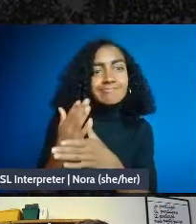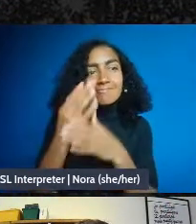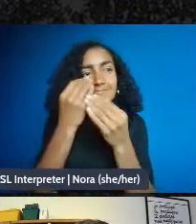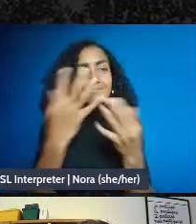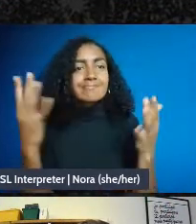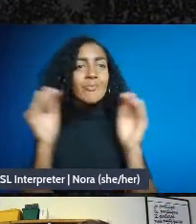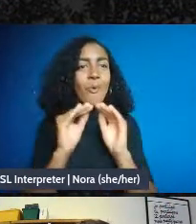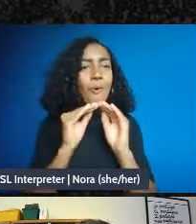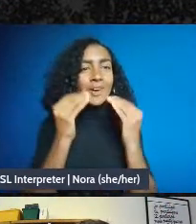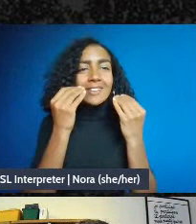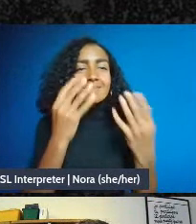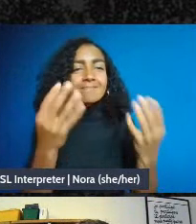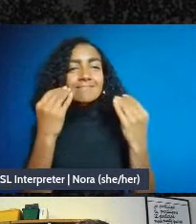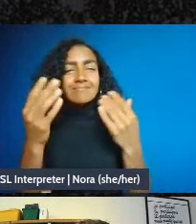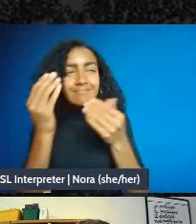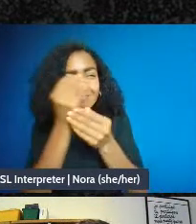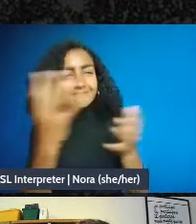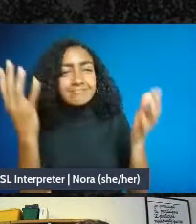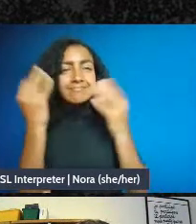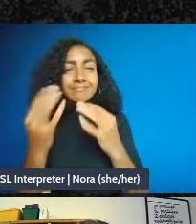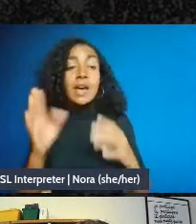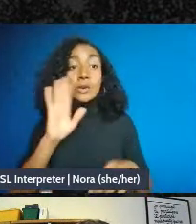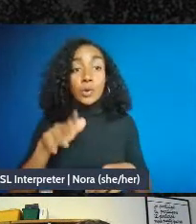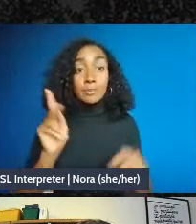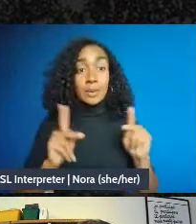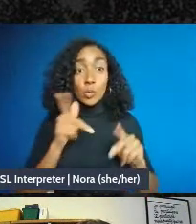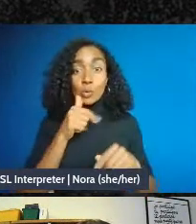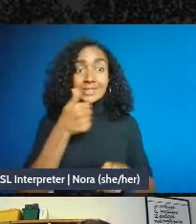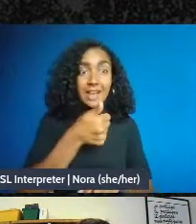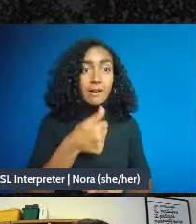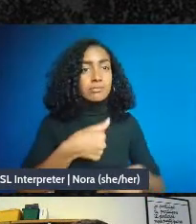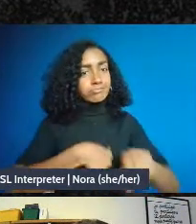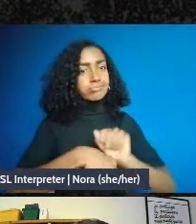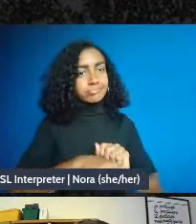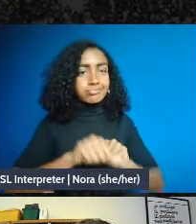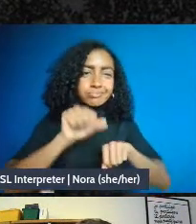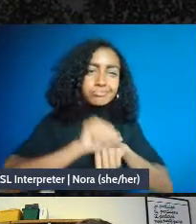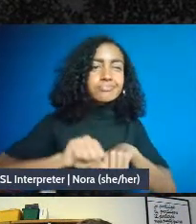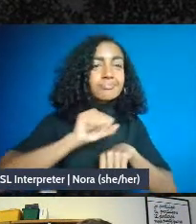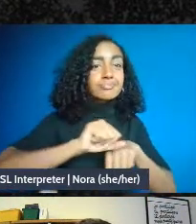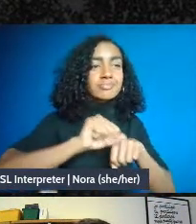that that folks who are doing the work often have really good answers, and really good